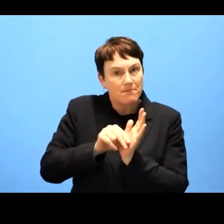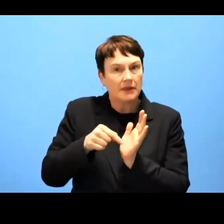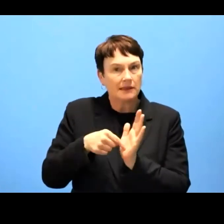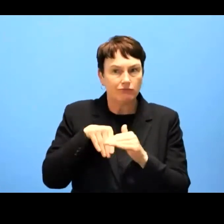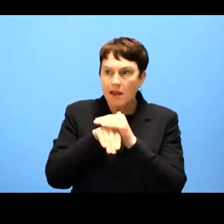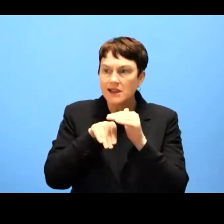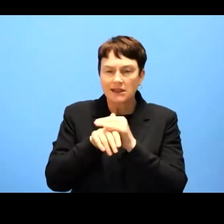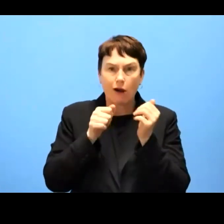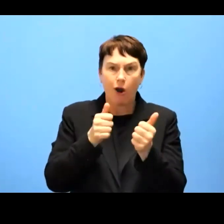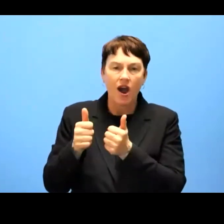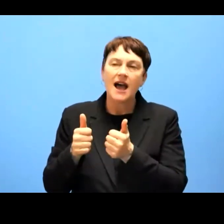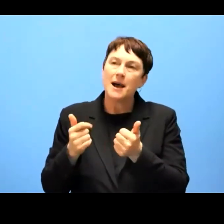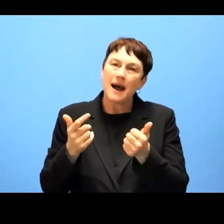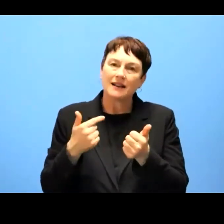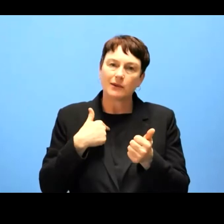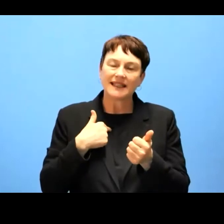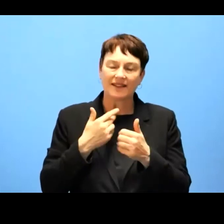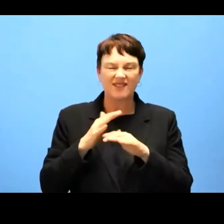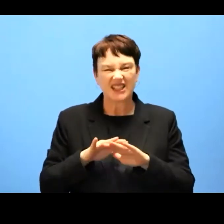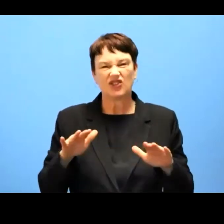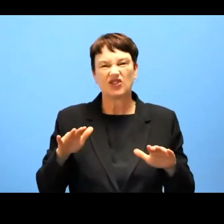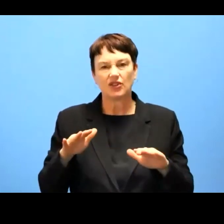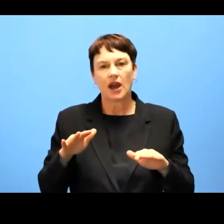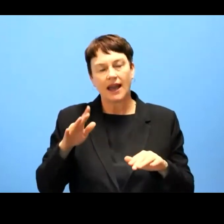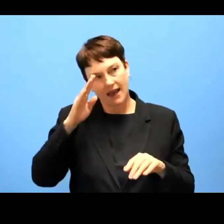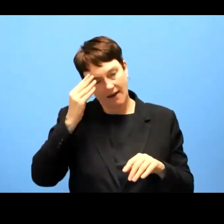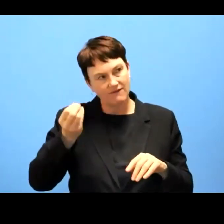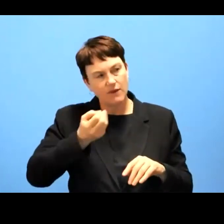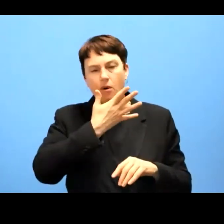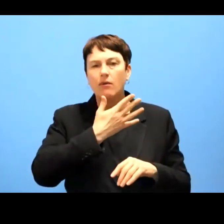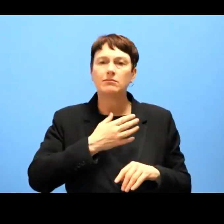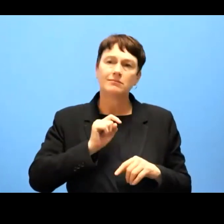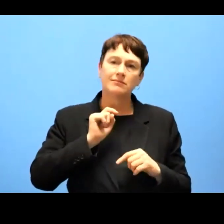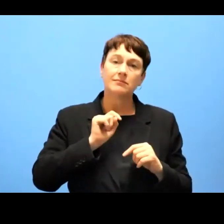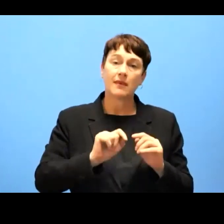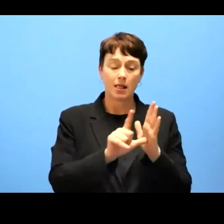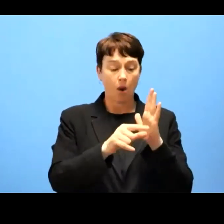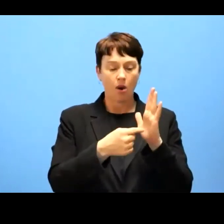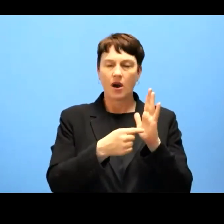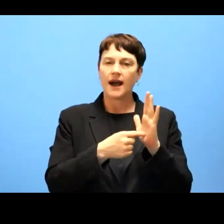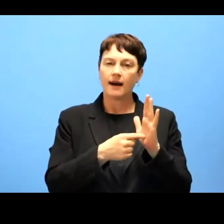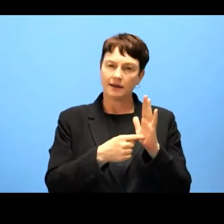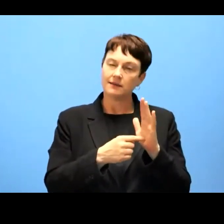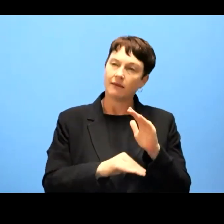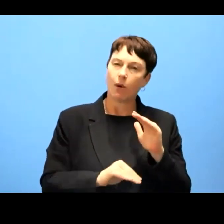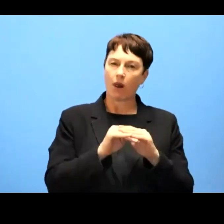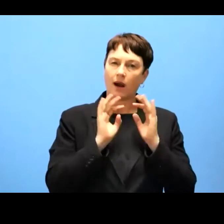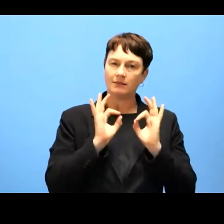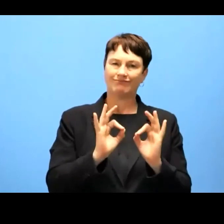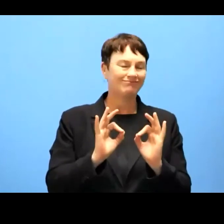in the legislation that we ,we knew they were not they were not good when the legislation